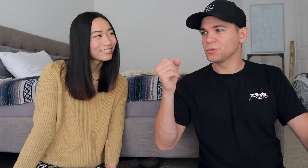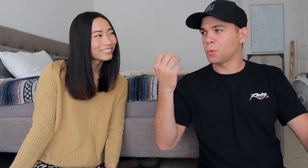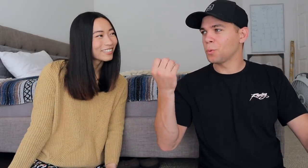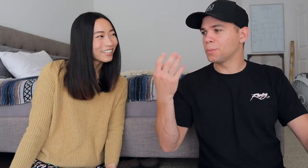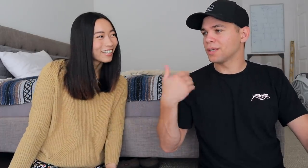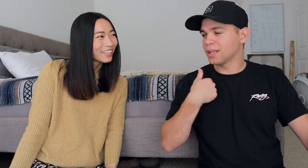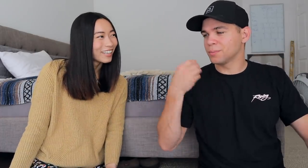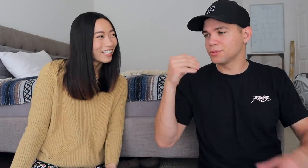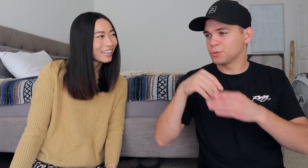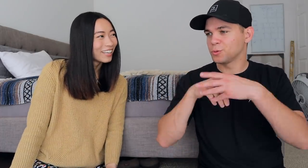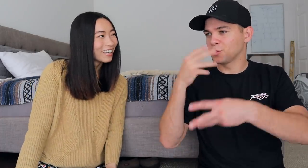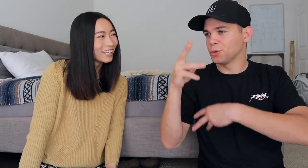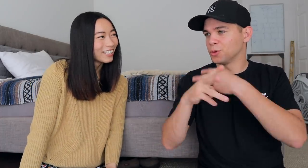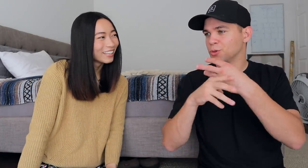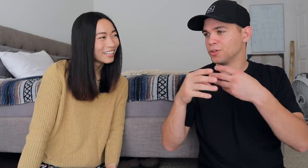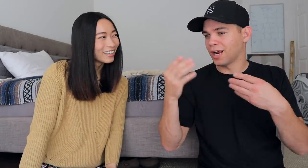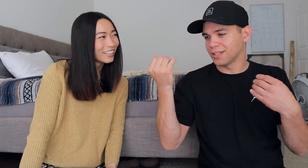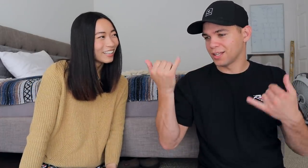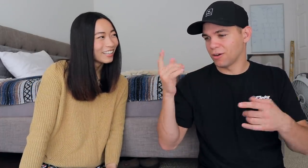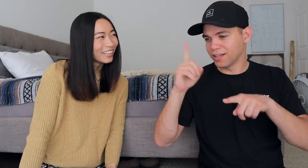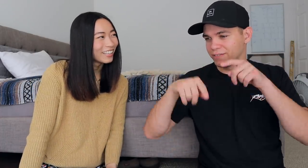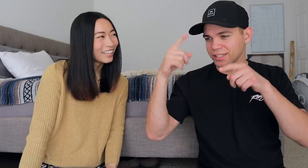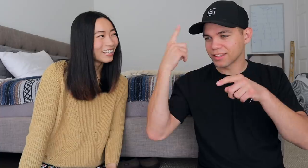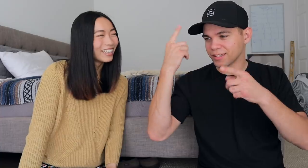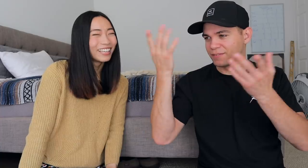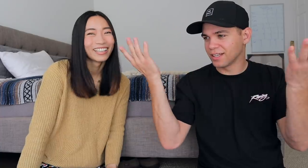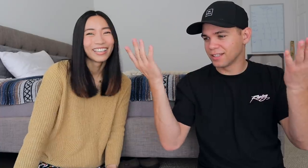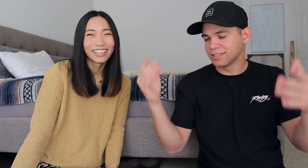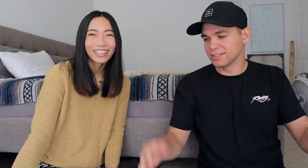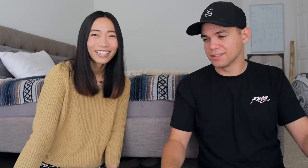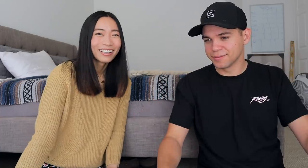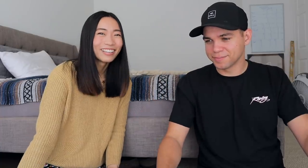Why are there so many animals in the world and now I can't think of any